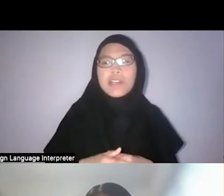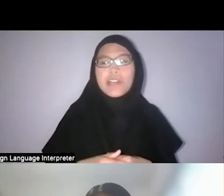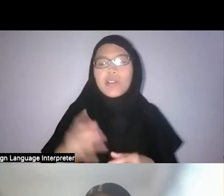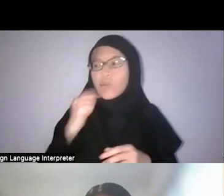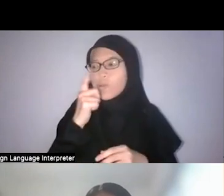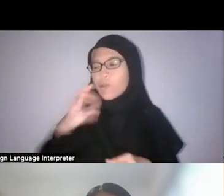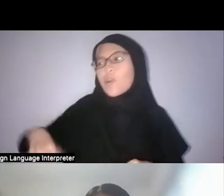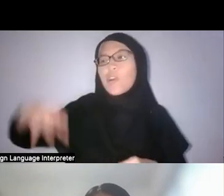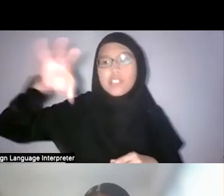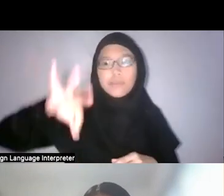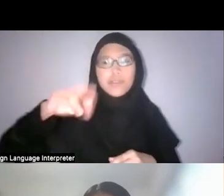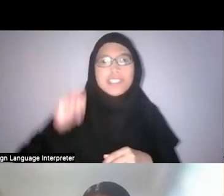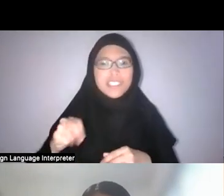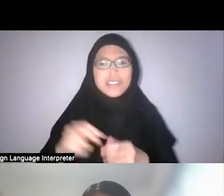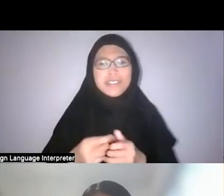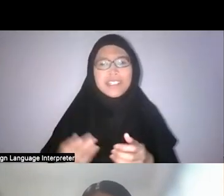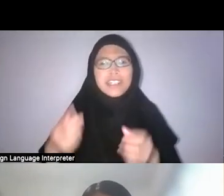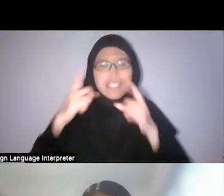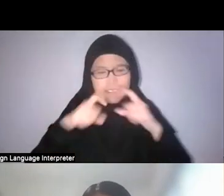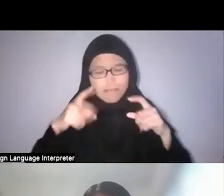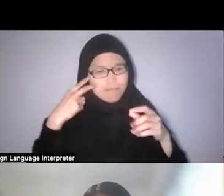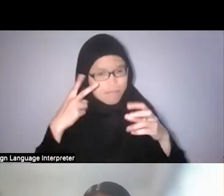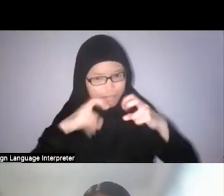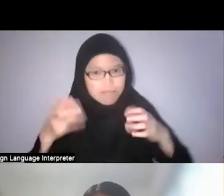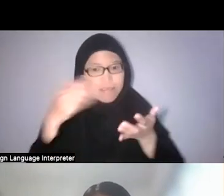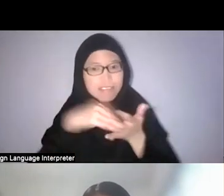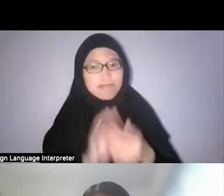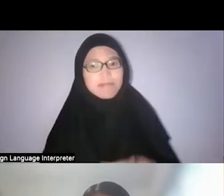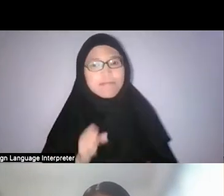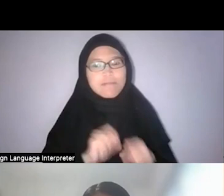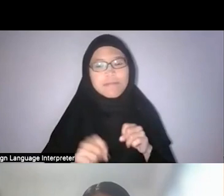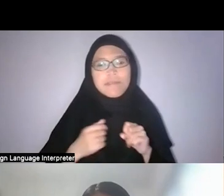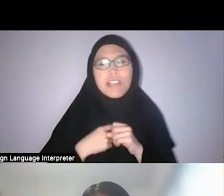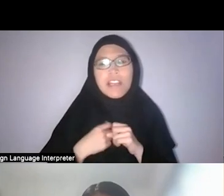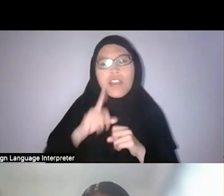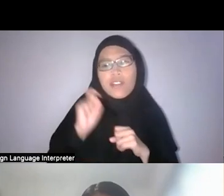I suppose, to your question about how to write the “native” back,